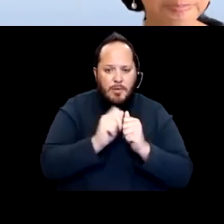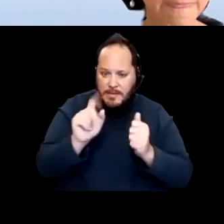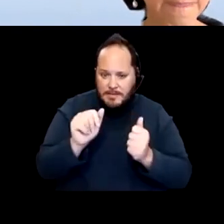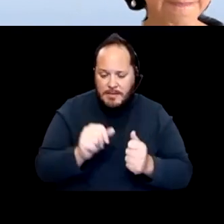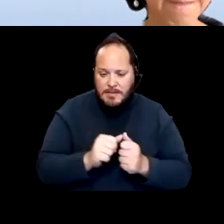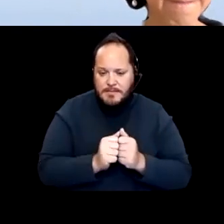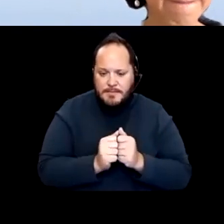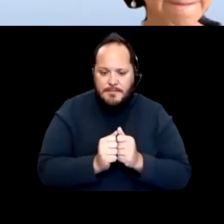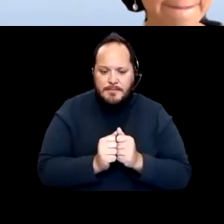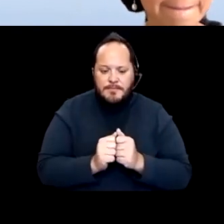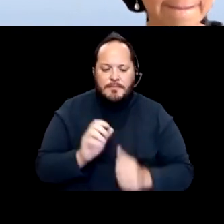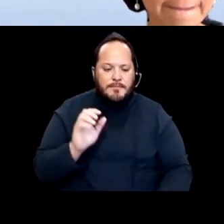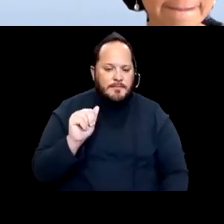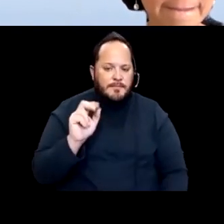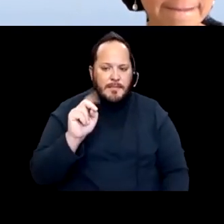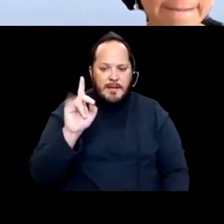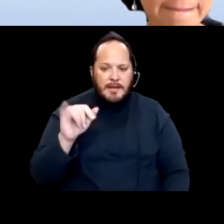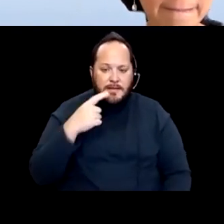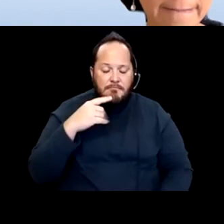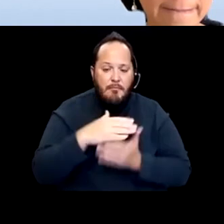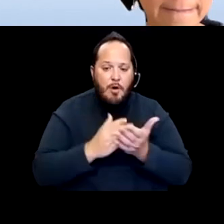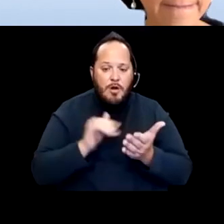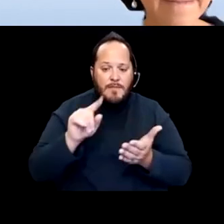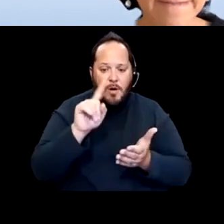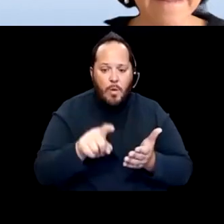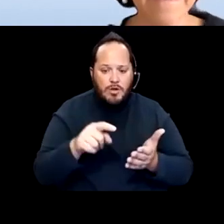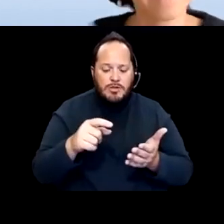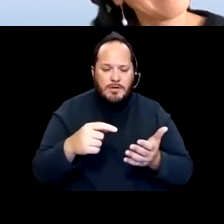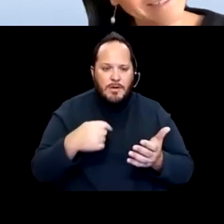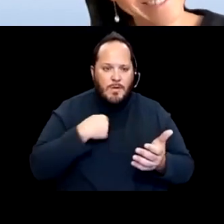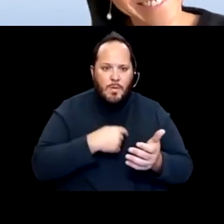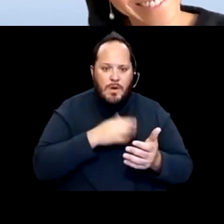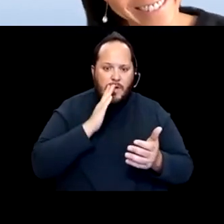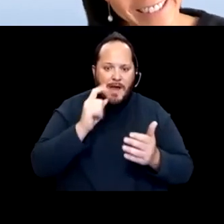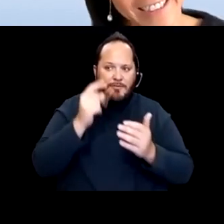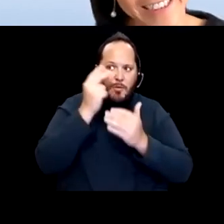I think part of that question is for us to predict what's gonna happen. But I also think it's interesting